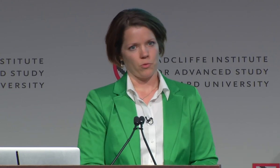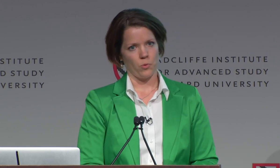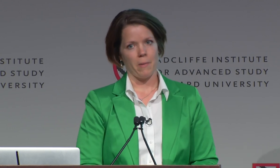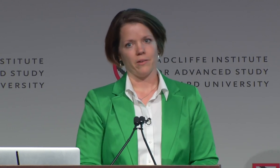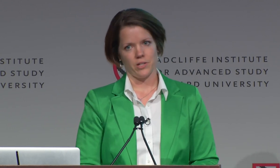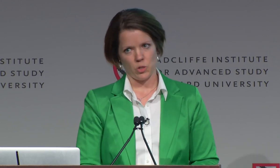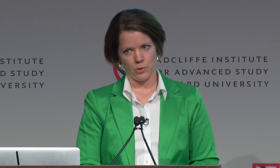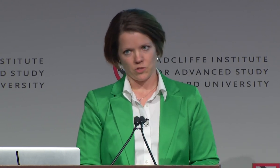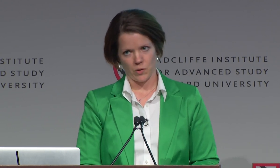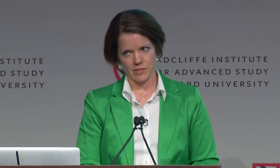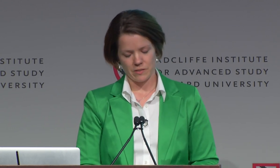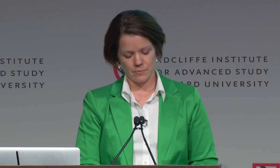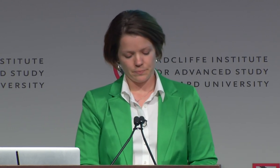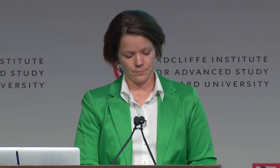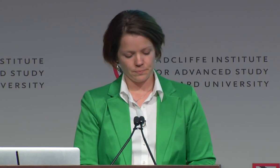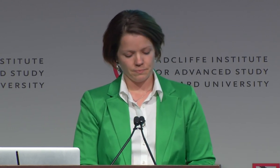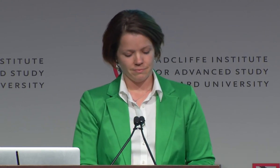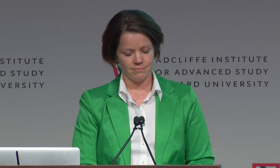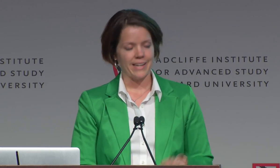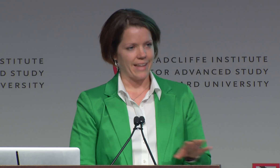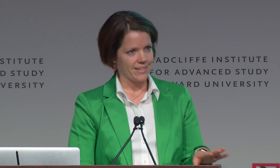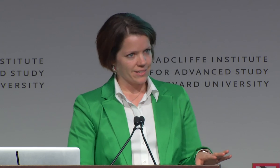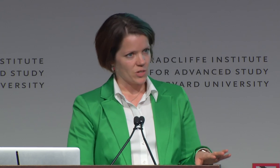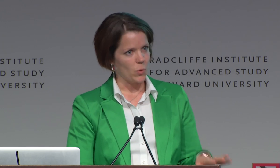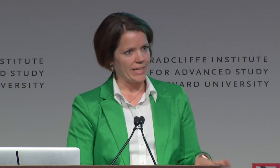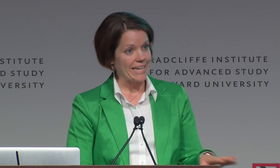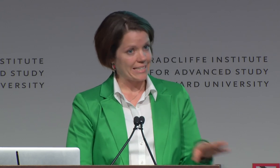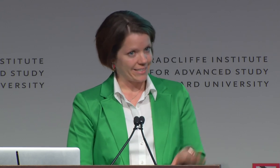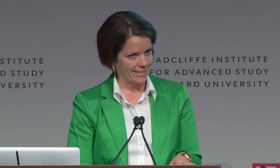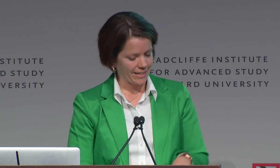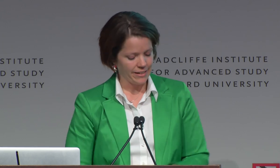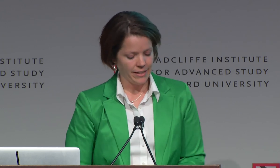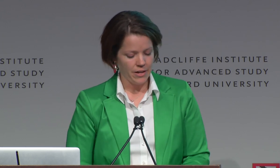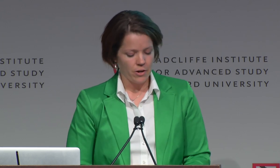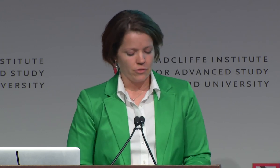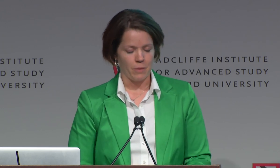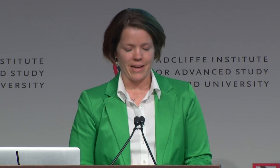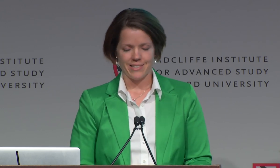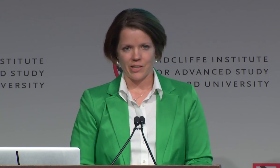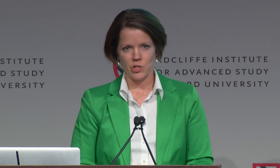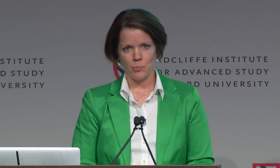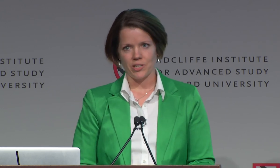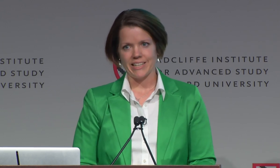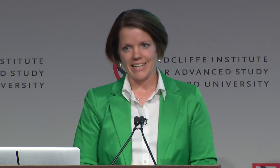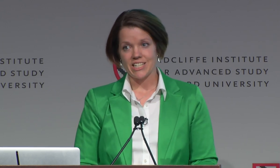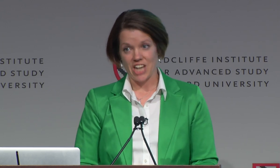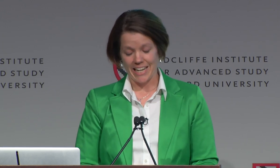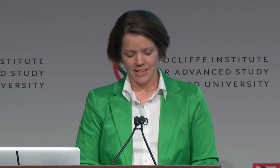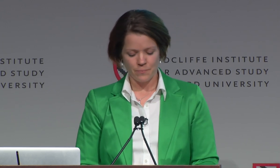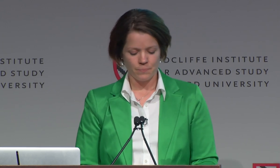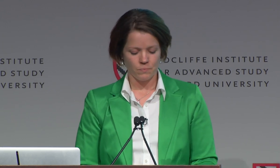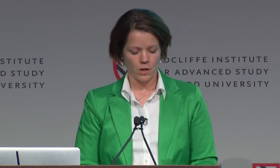through male interpreters voices. And last, a 2018 study from ASL interpreter Lena Jenny